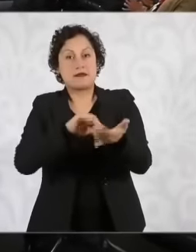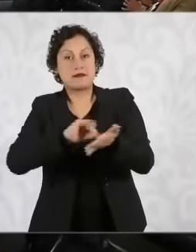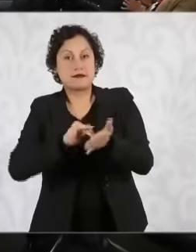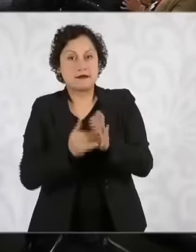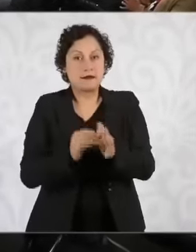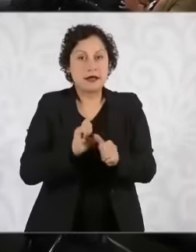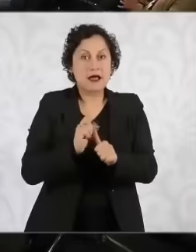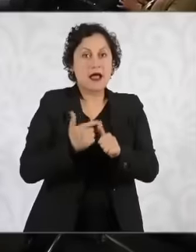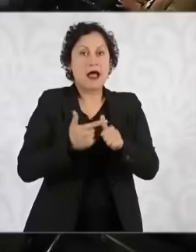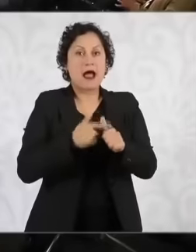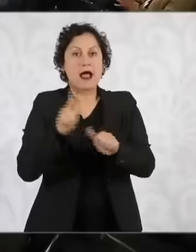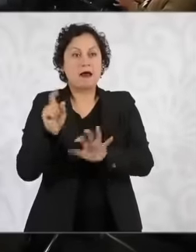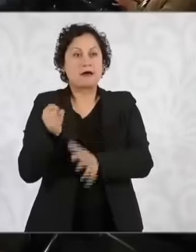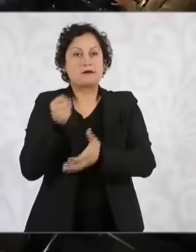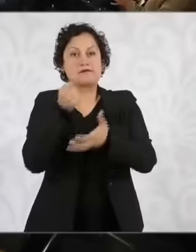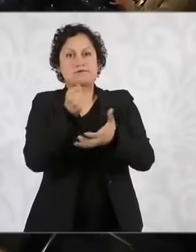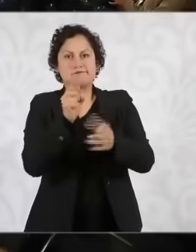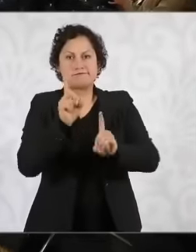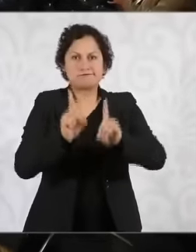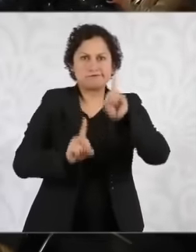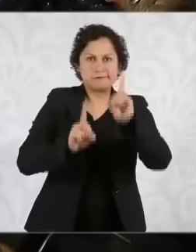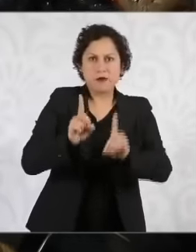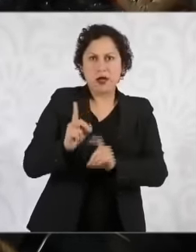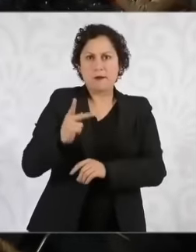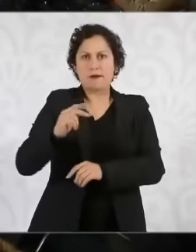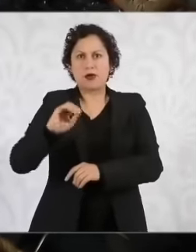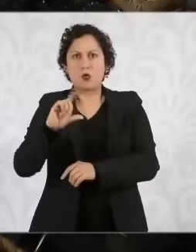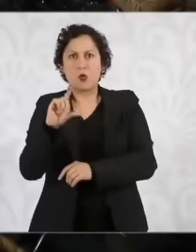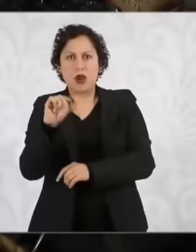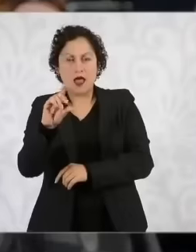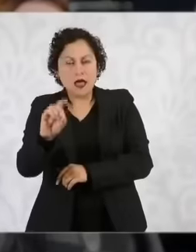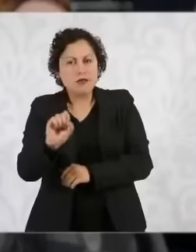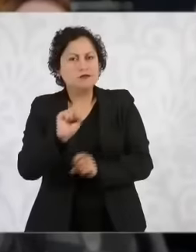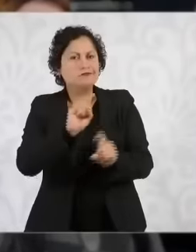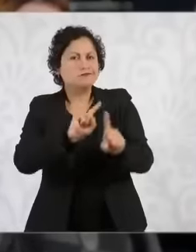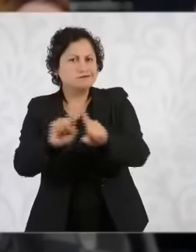of illicit origin, embezzlement, as well as illicit use of powers and authority related to the